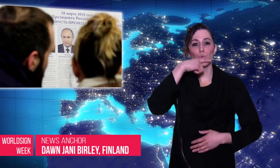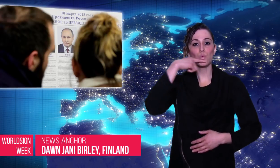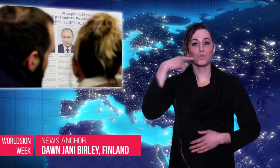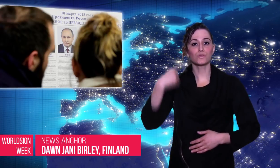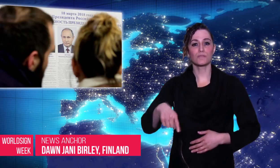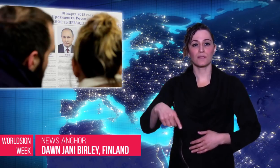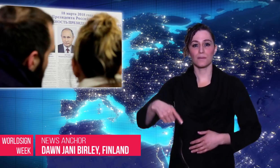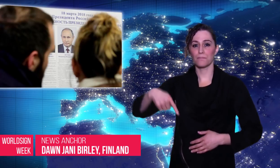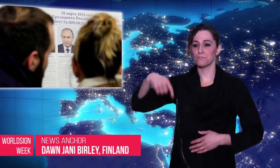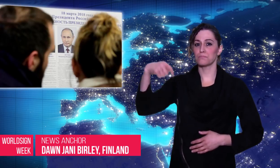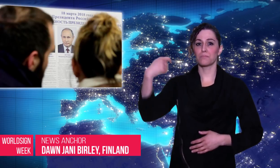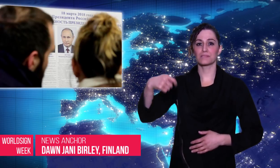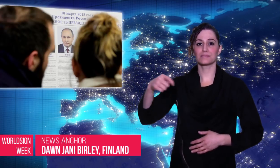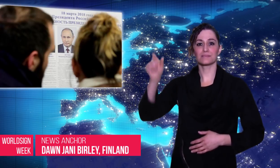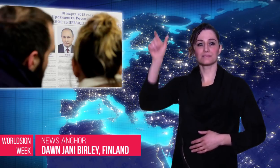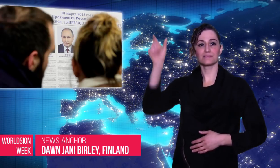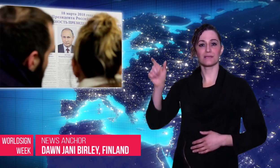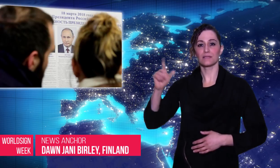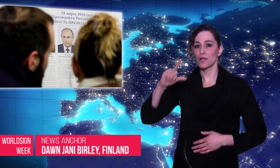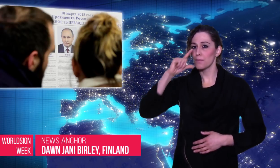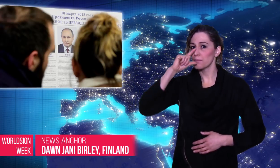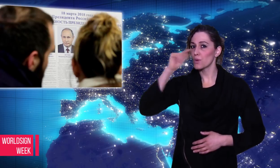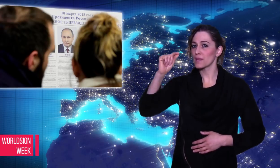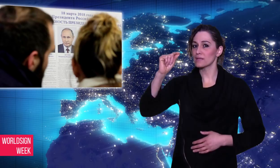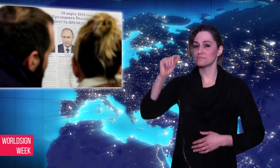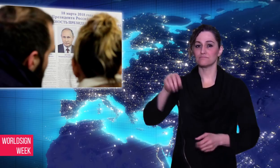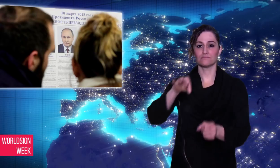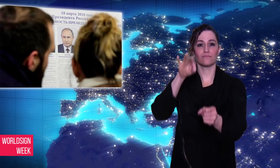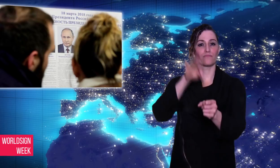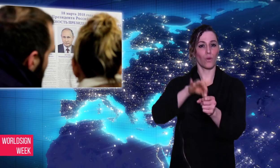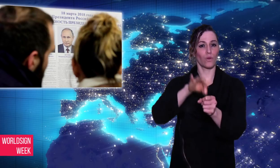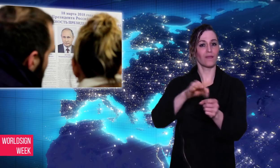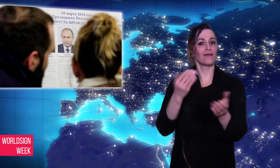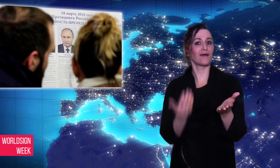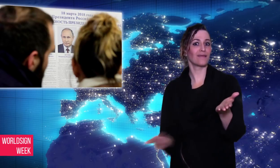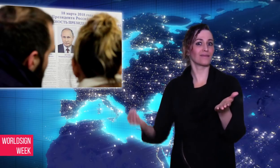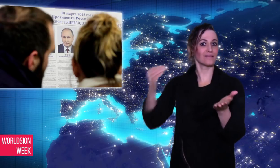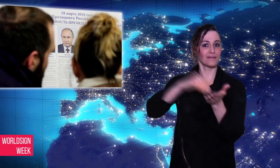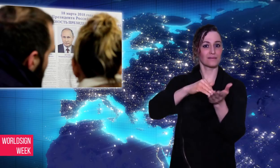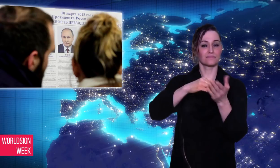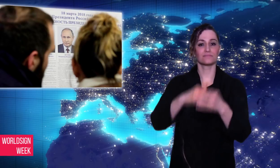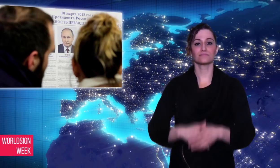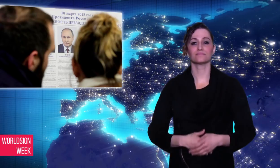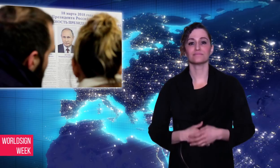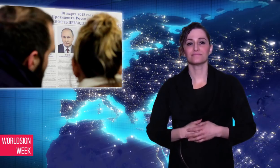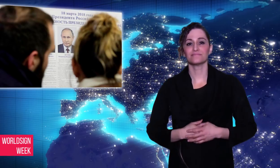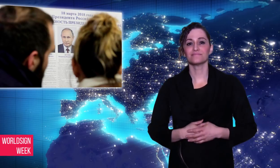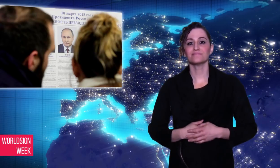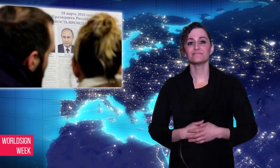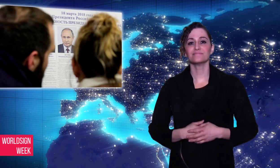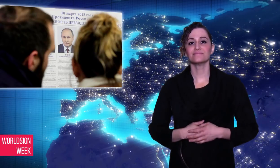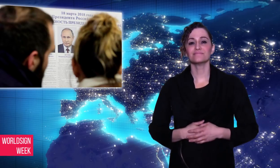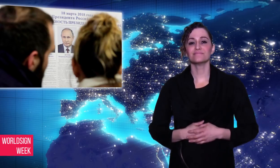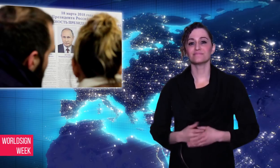Dawn: Russia President Putin is re-elected